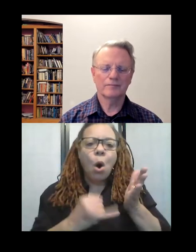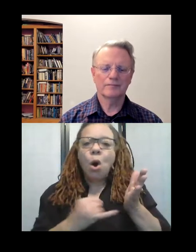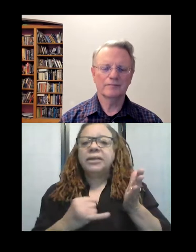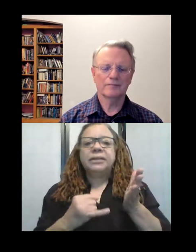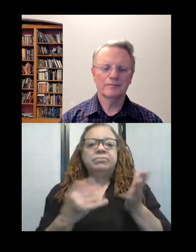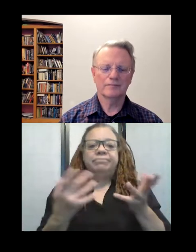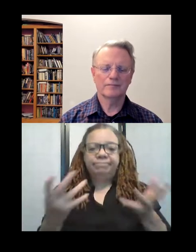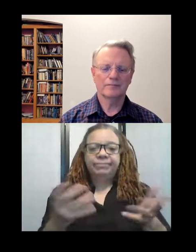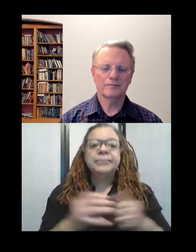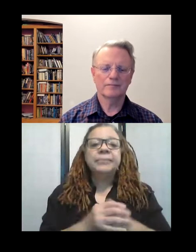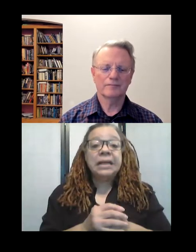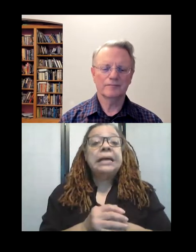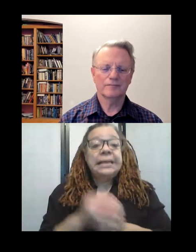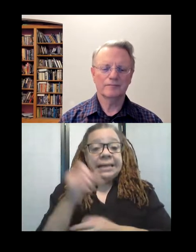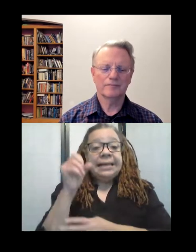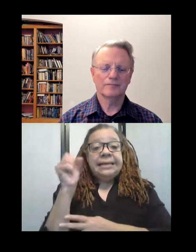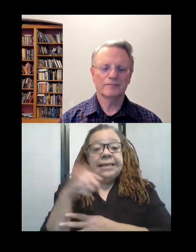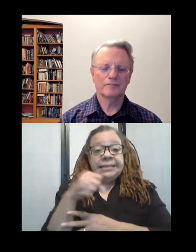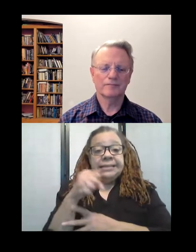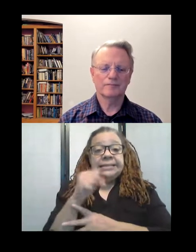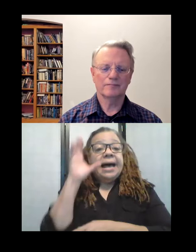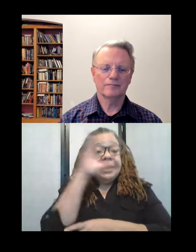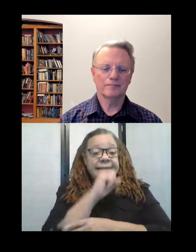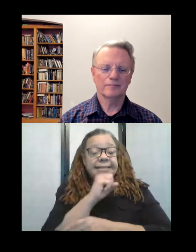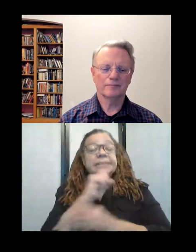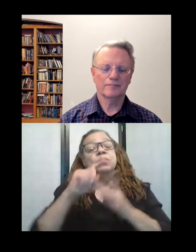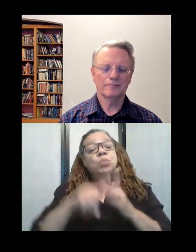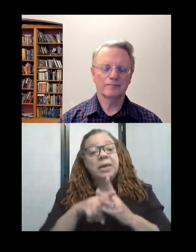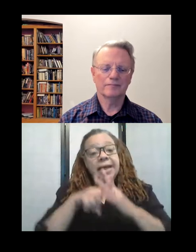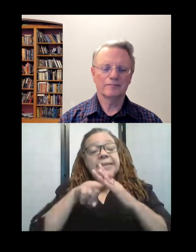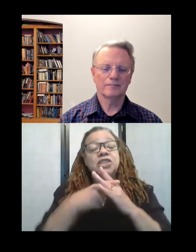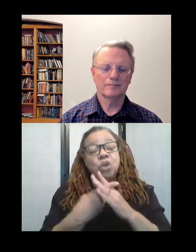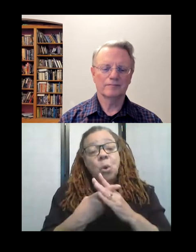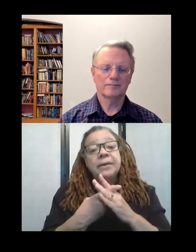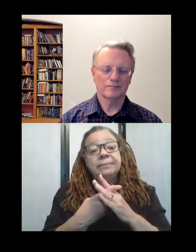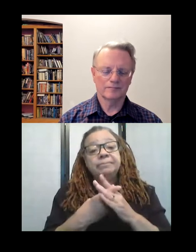Yes. So, I mean, I guess. As I started doing traditional quilting,